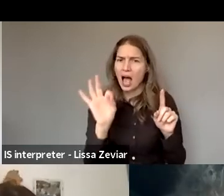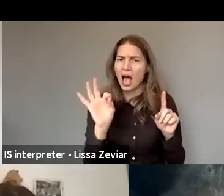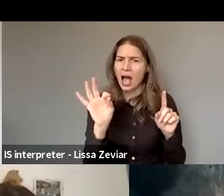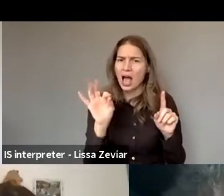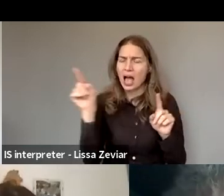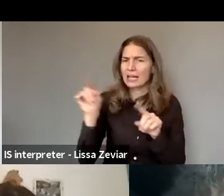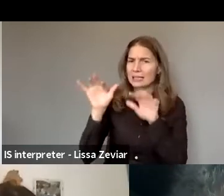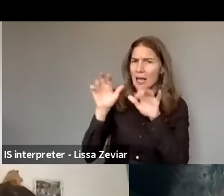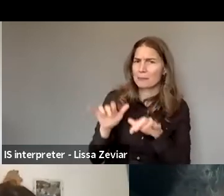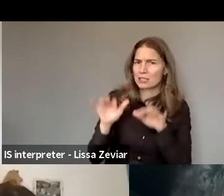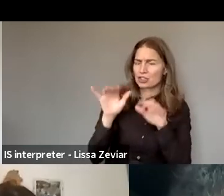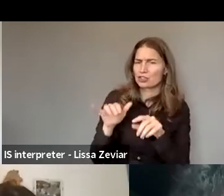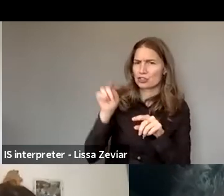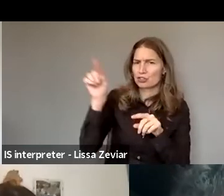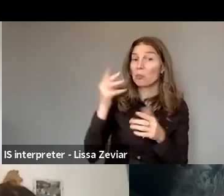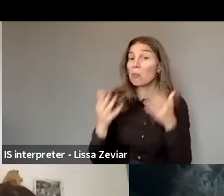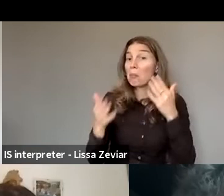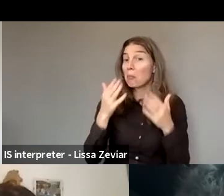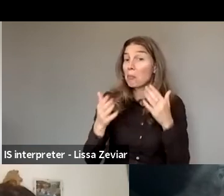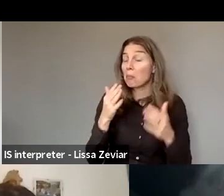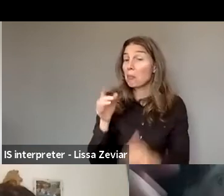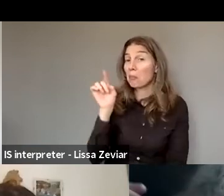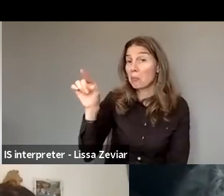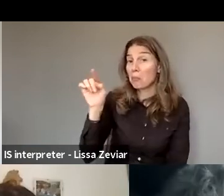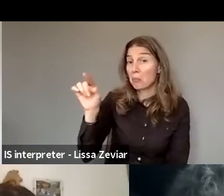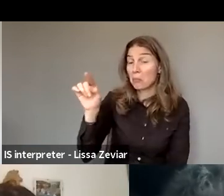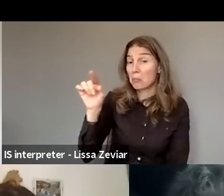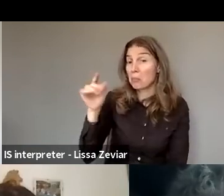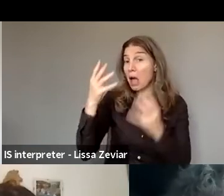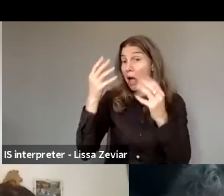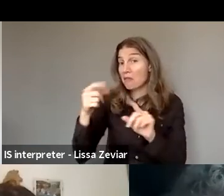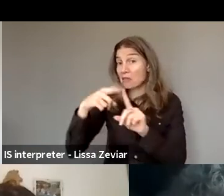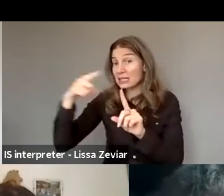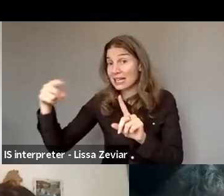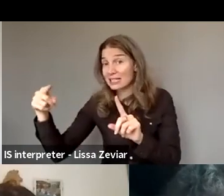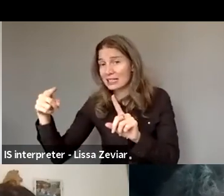because maybe they have got some data, but I don't think they have a lot.